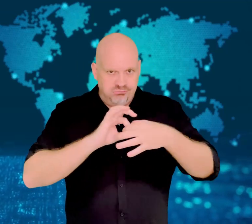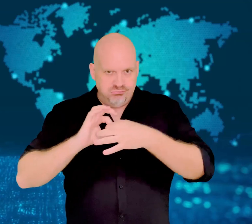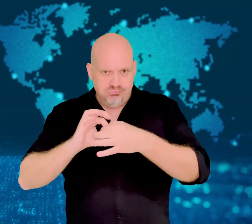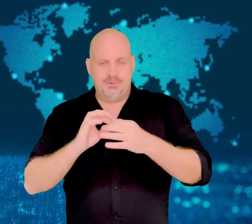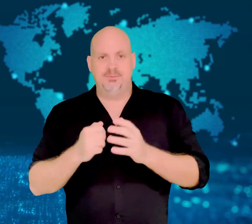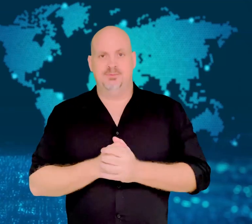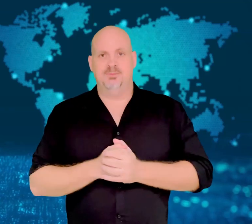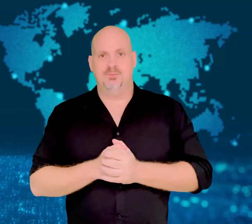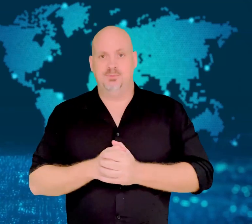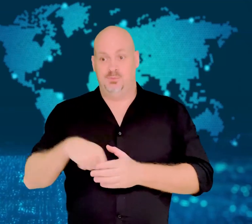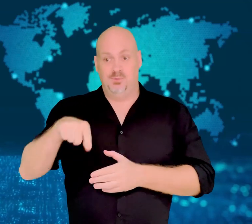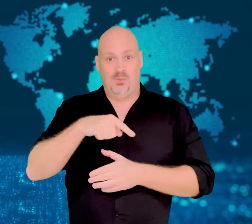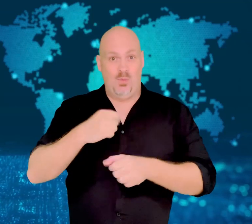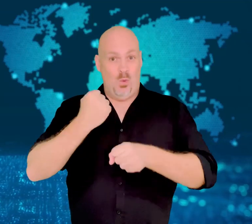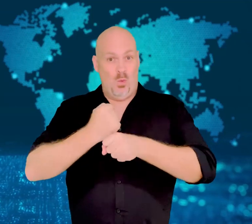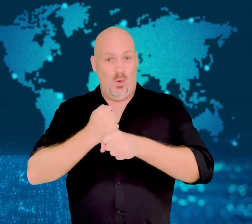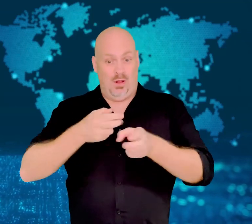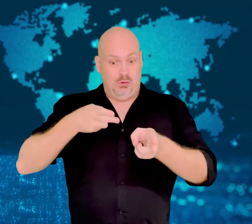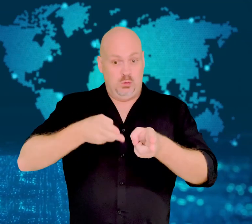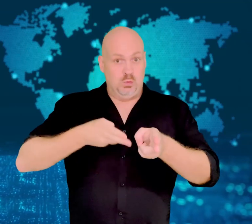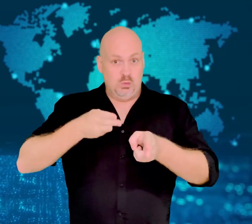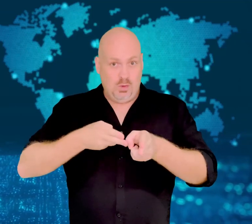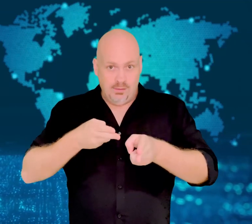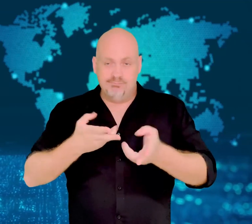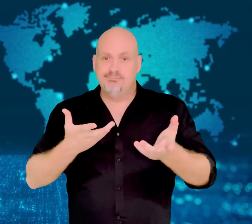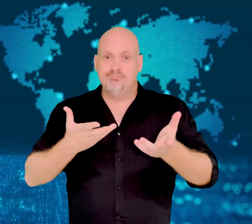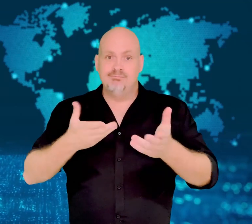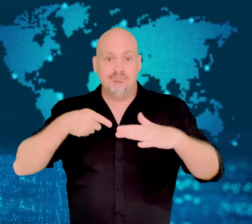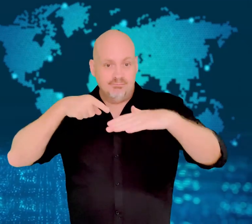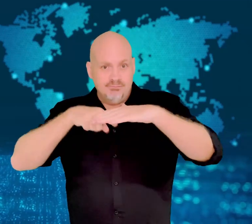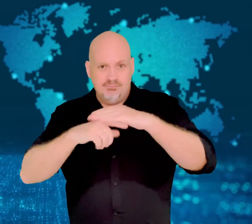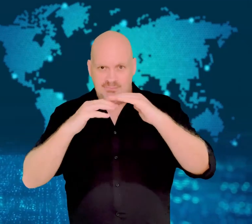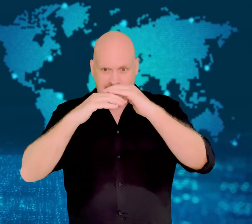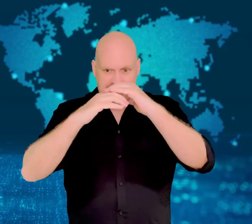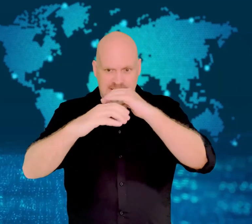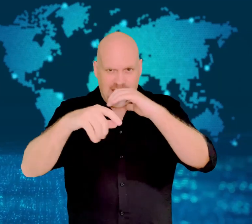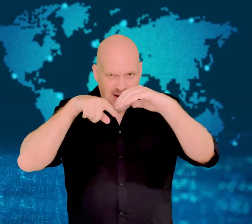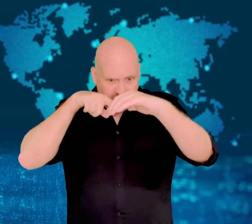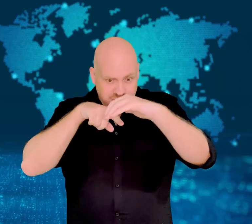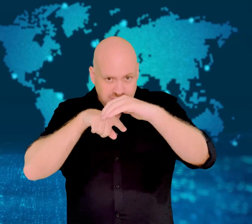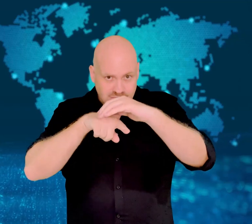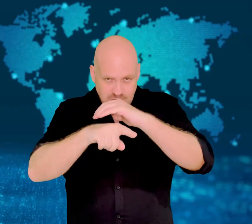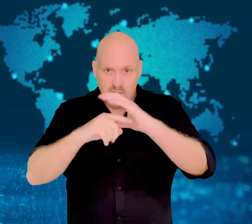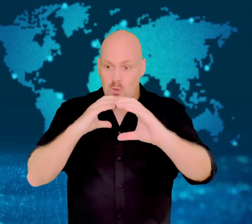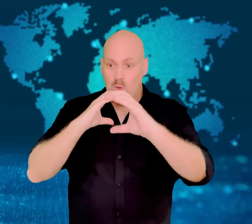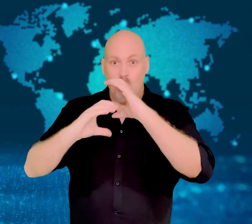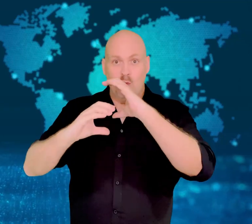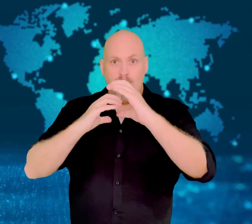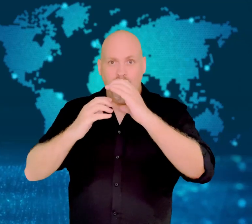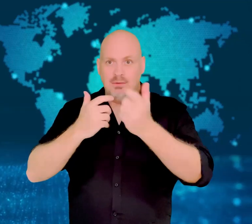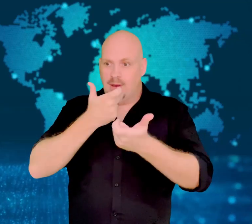Those drivers could not communicate in some of the tunnels.